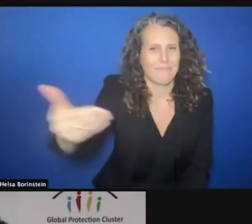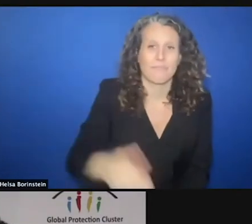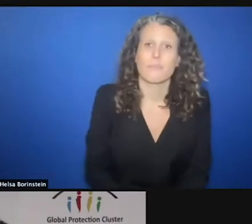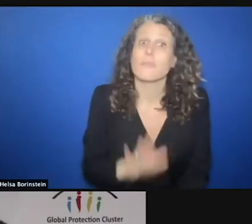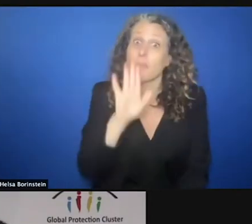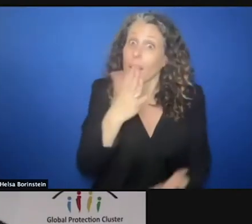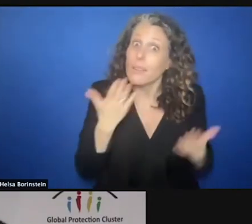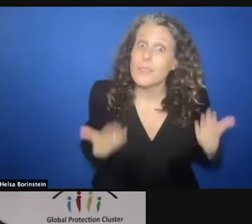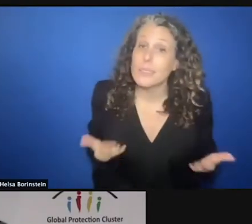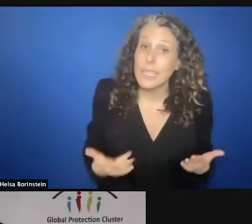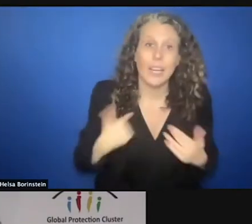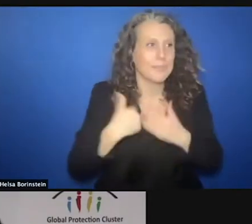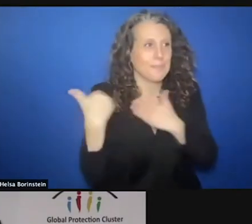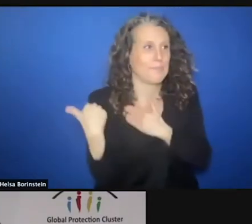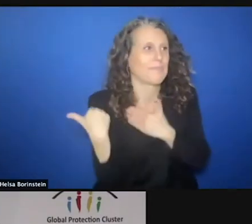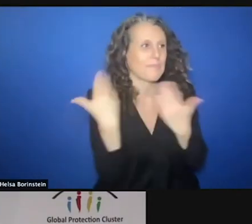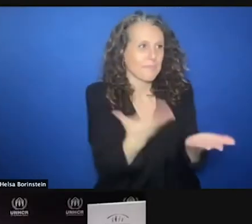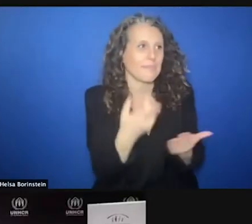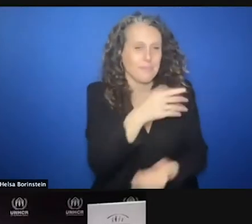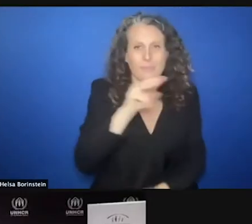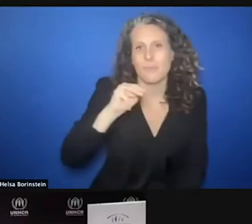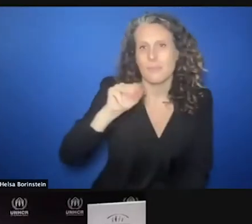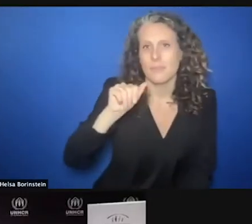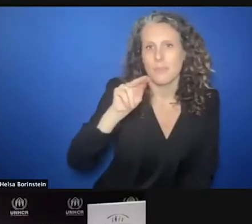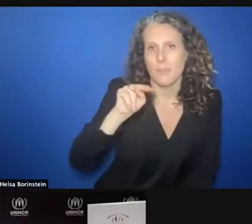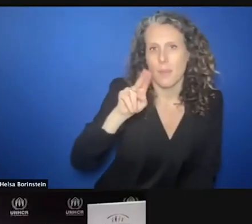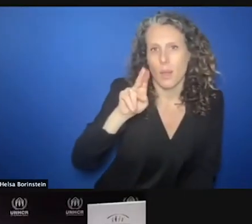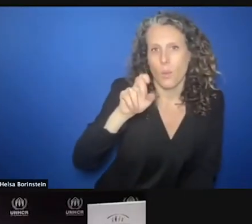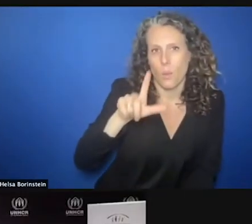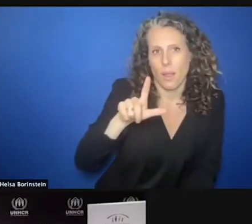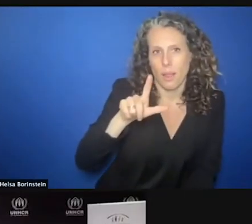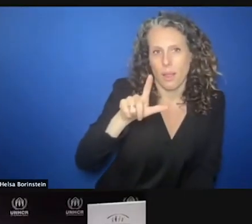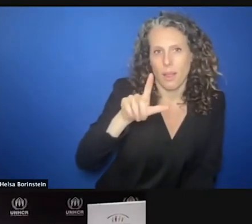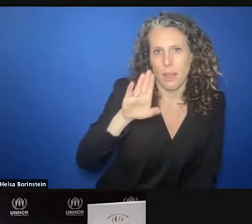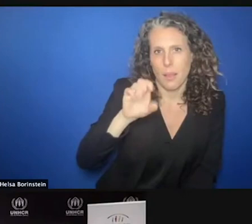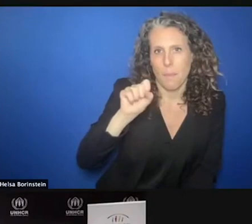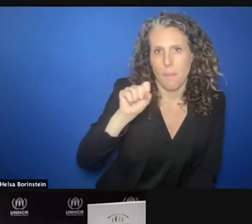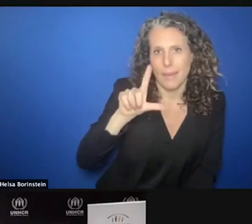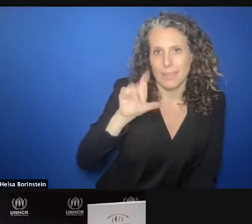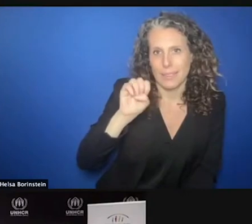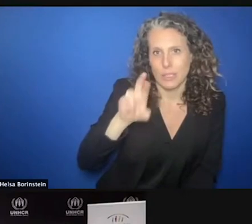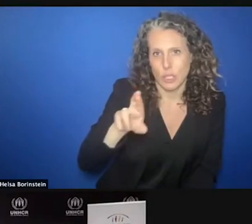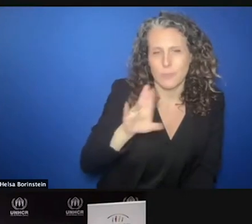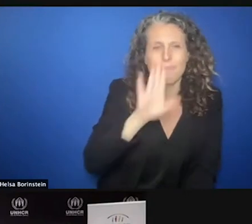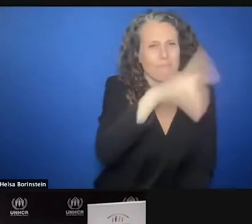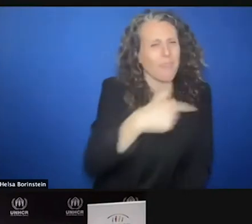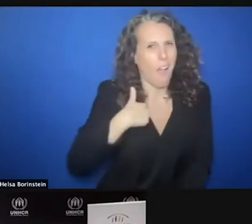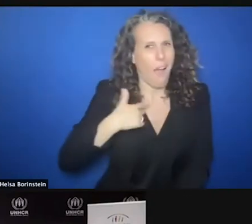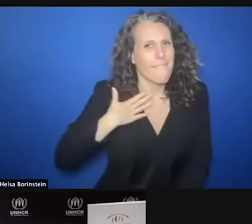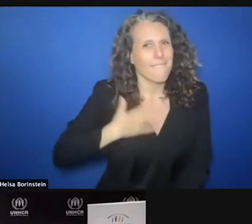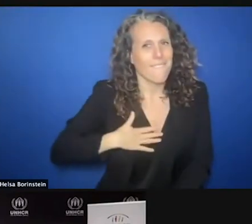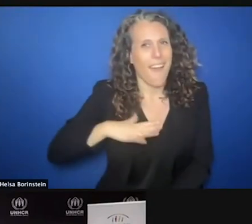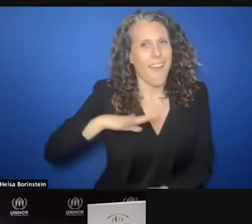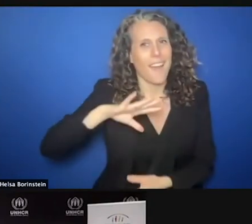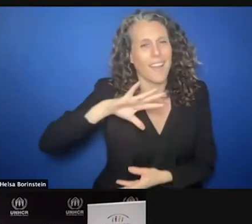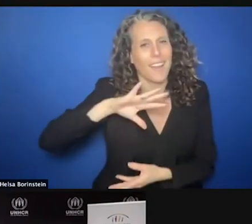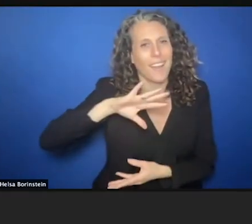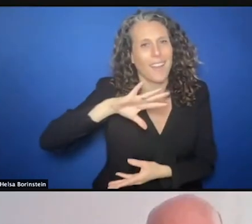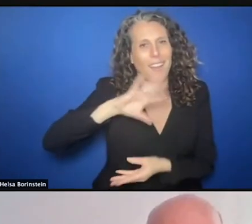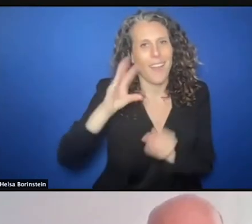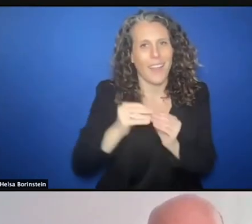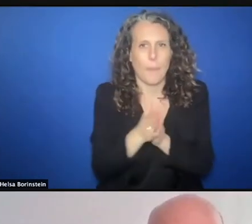hand back to Manuel Bessler. Manuel, I would like to end by getting you to put on your Swiss hat.